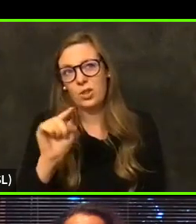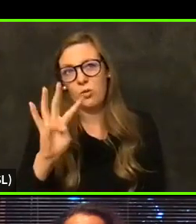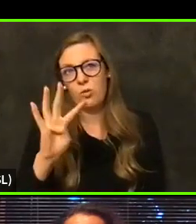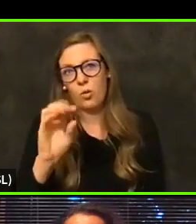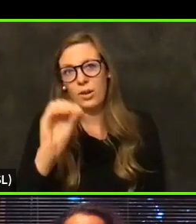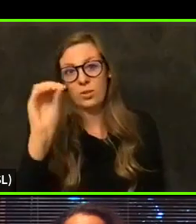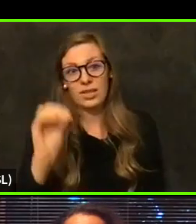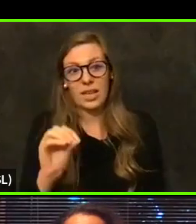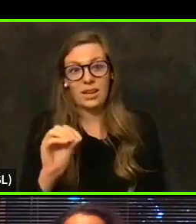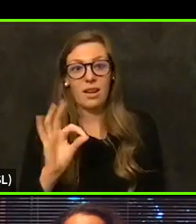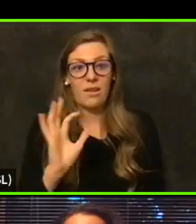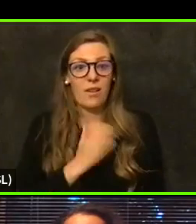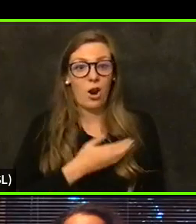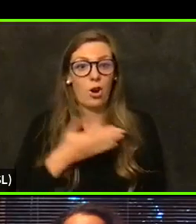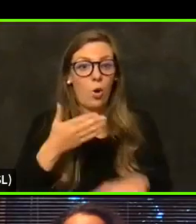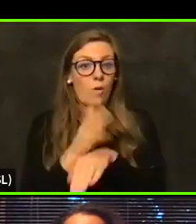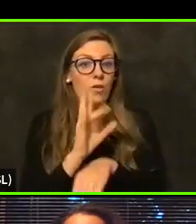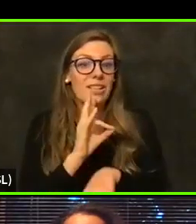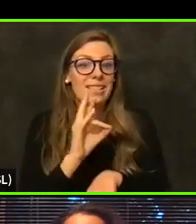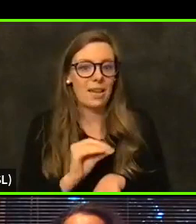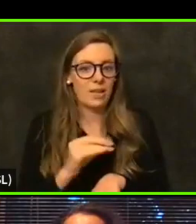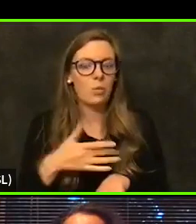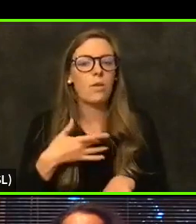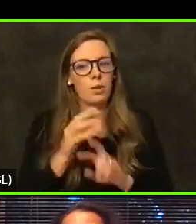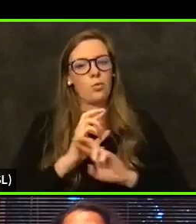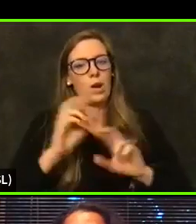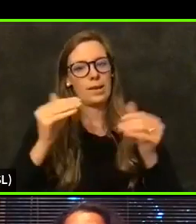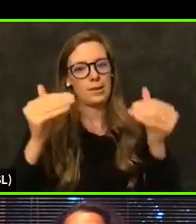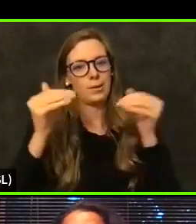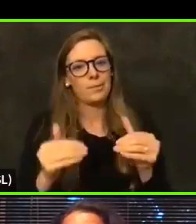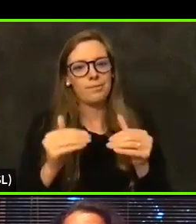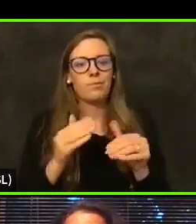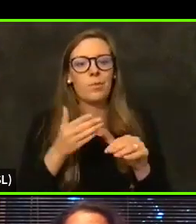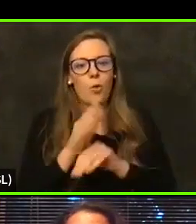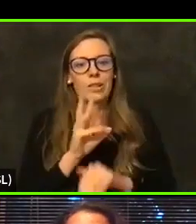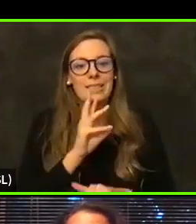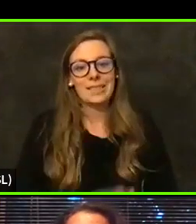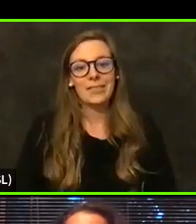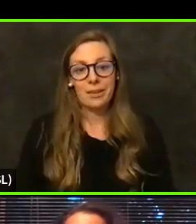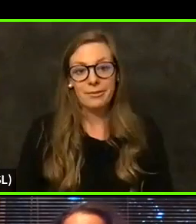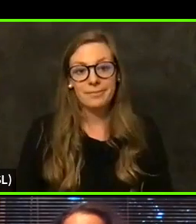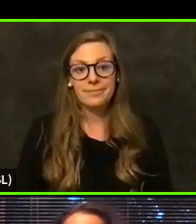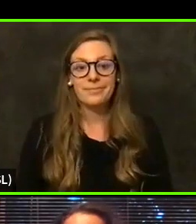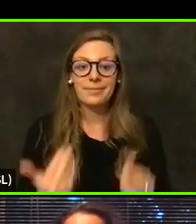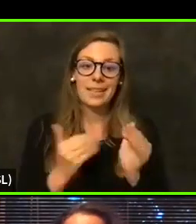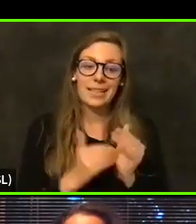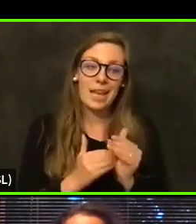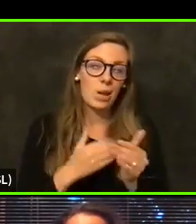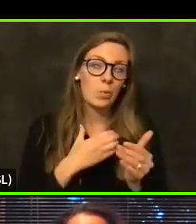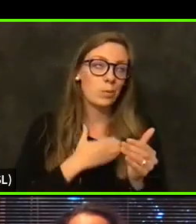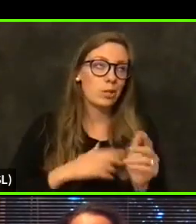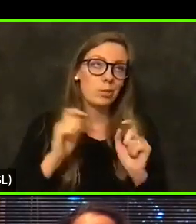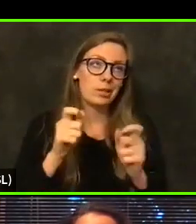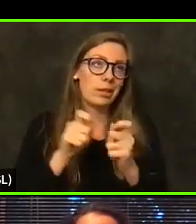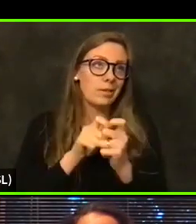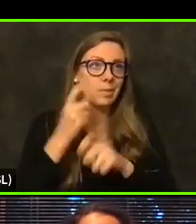population, then we'll feel that we're ready to go to the over 65 population. And again, we wish we could give a specific date for that.